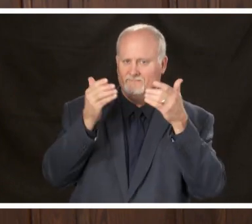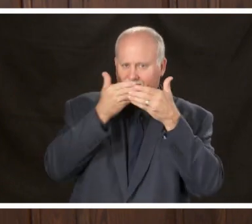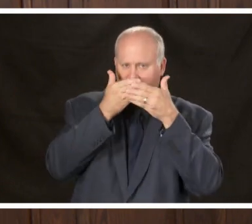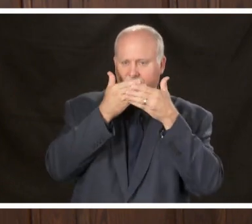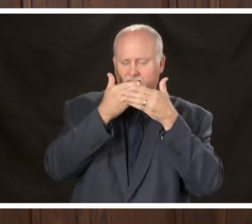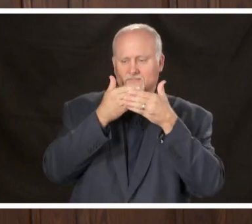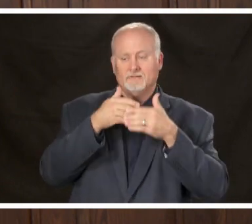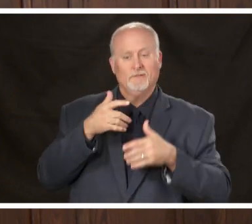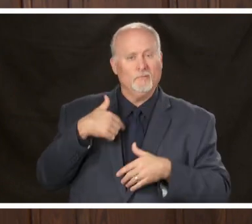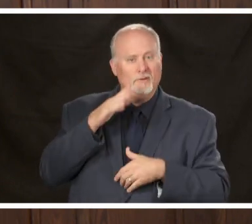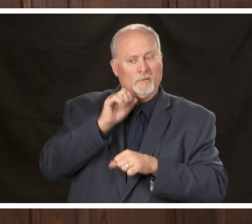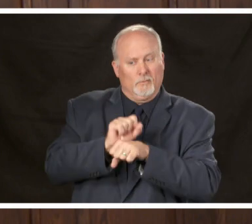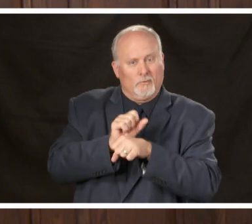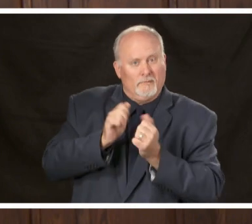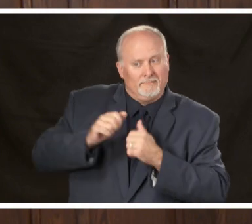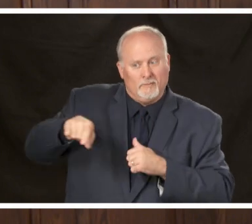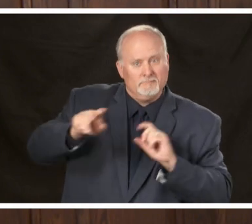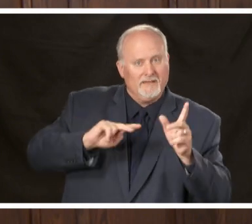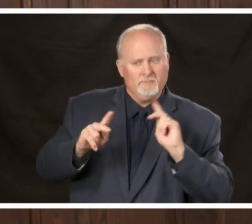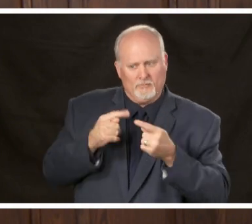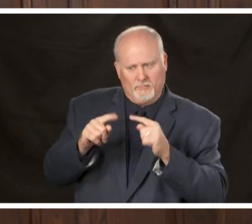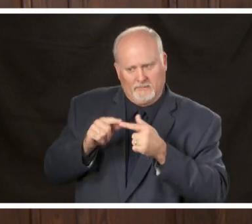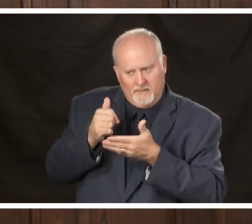right thing and I am confident our citizens will